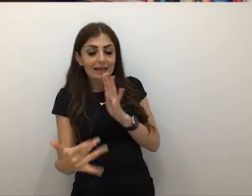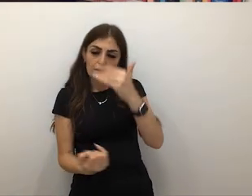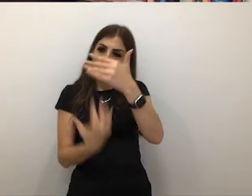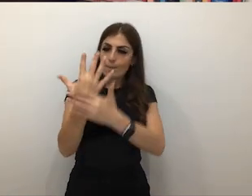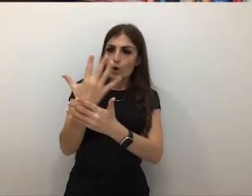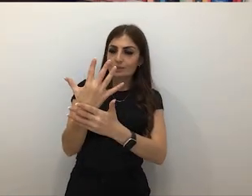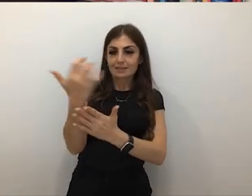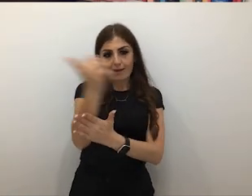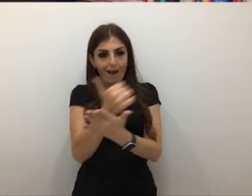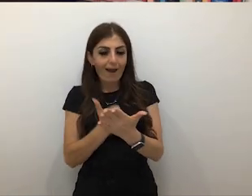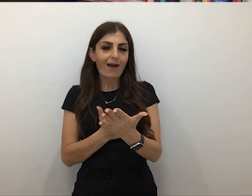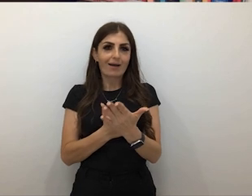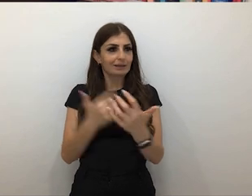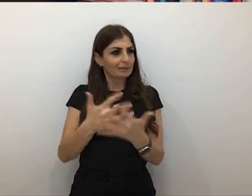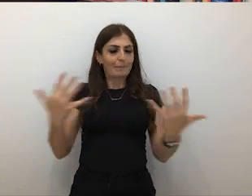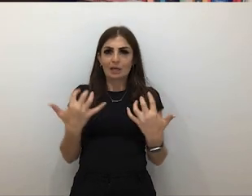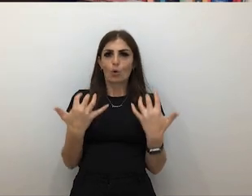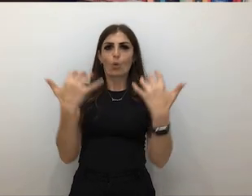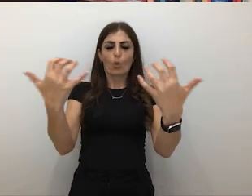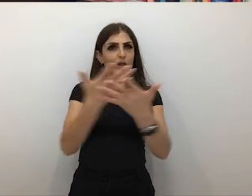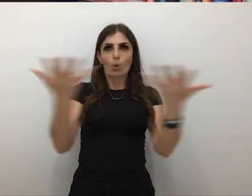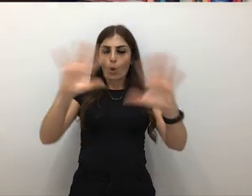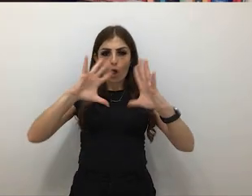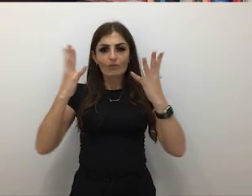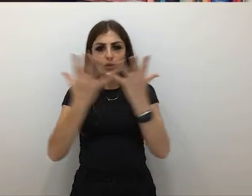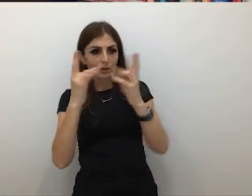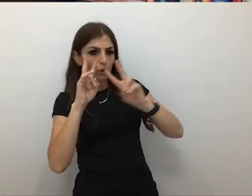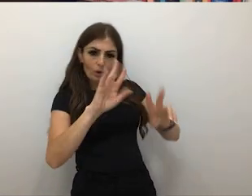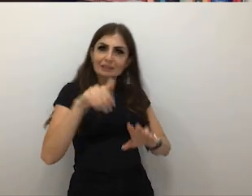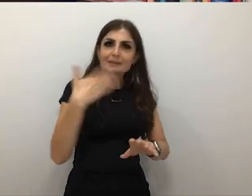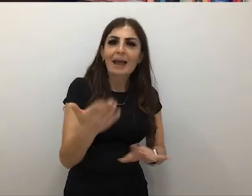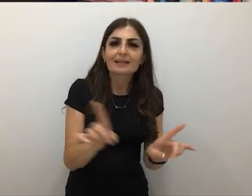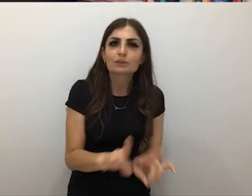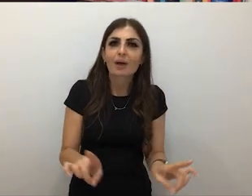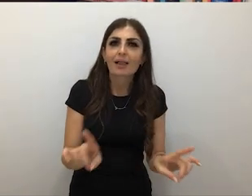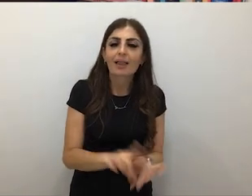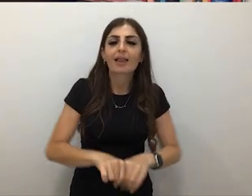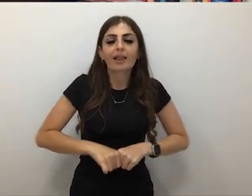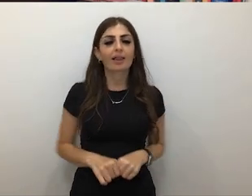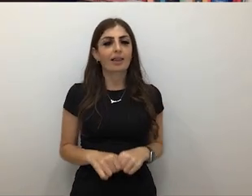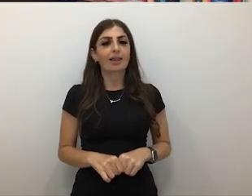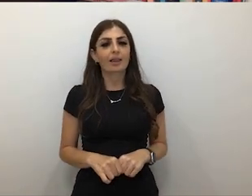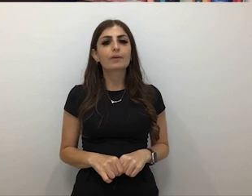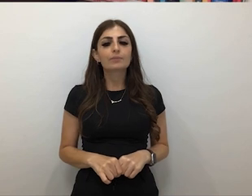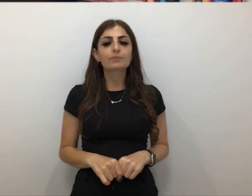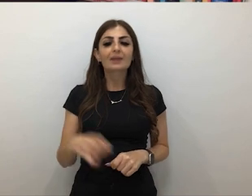there's a big audience for them around the world, and there's a lot of demand for that when they emerge. And I think, there's a real gap for us to